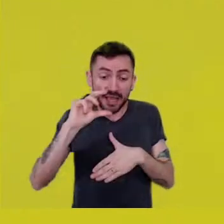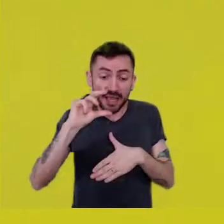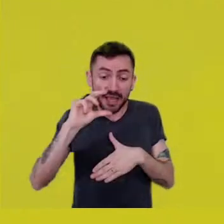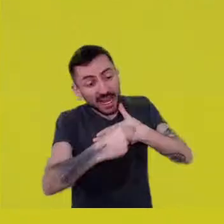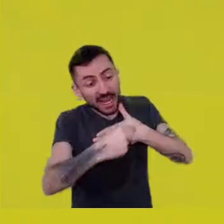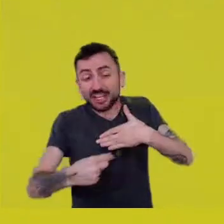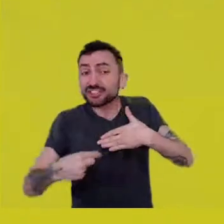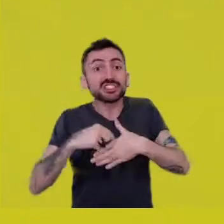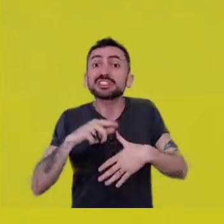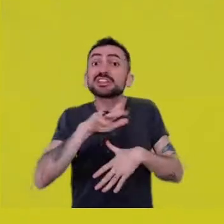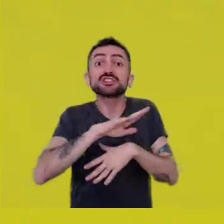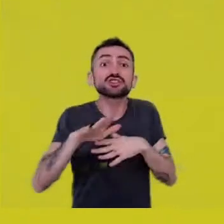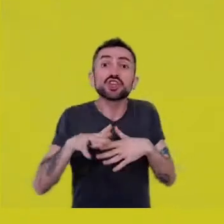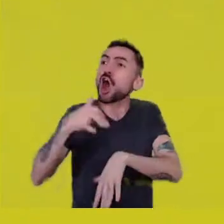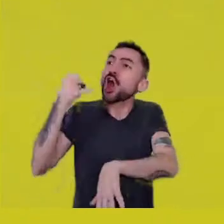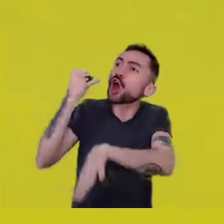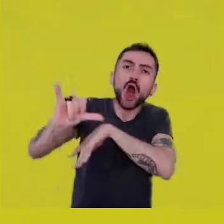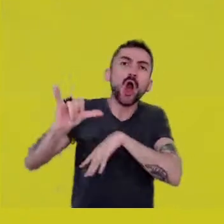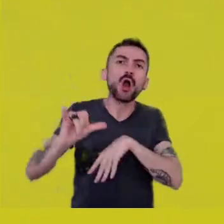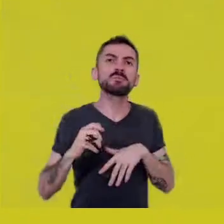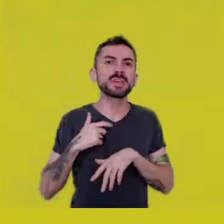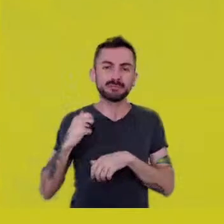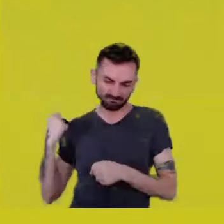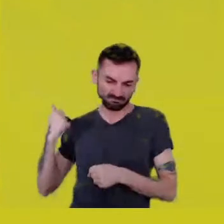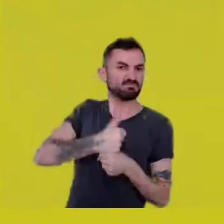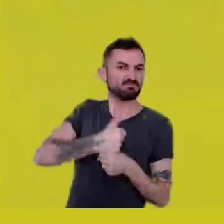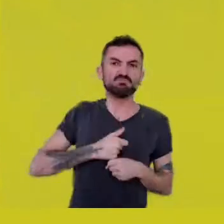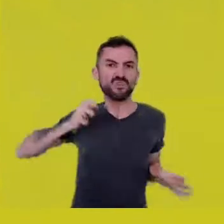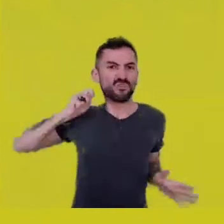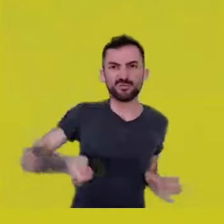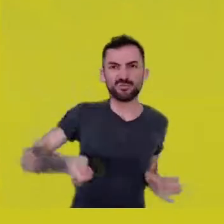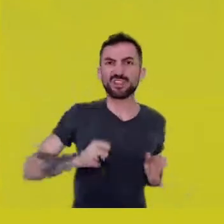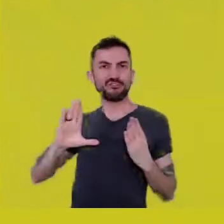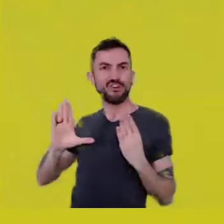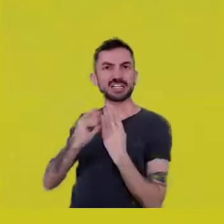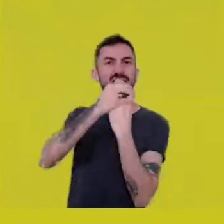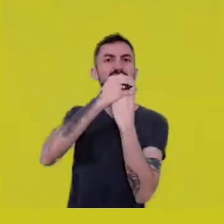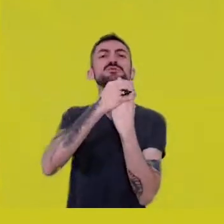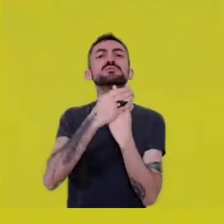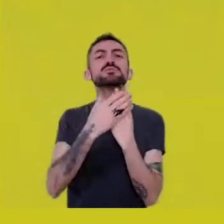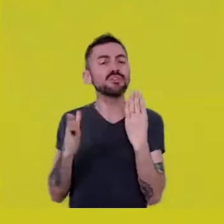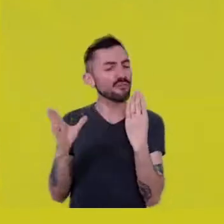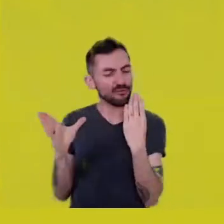and fascism, you ask yourself, where is all the education and citizenship